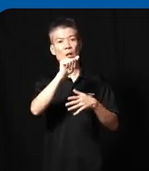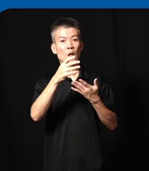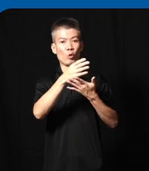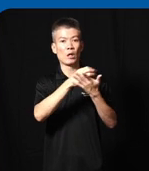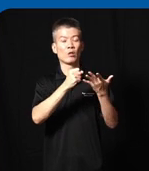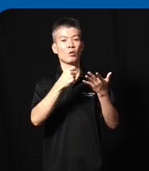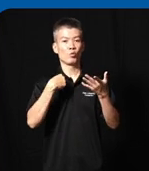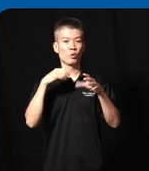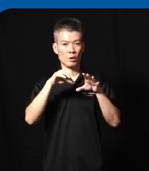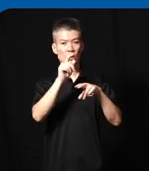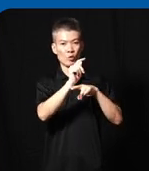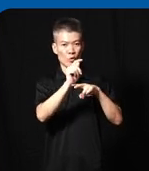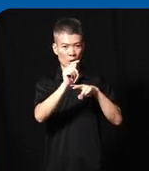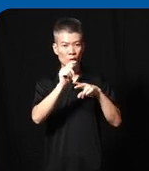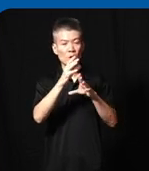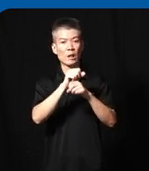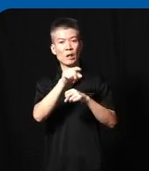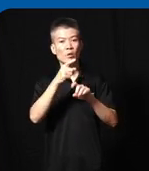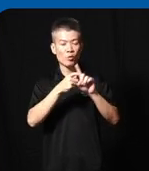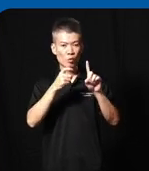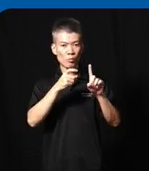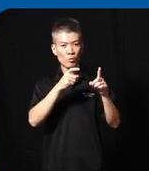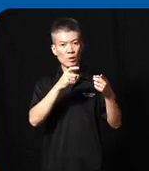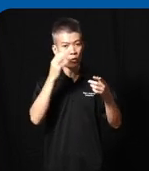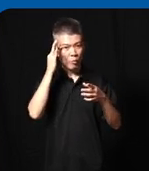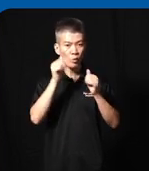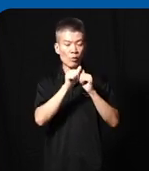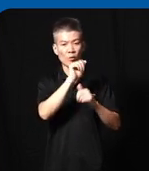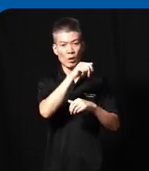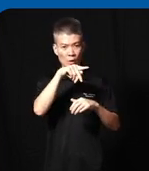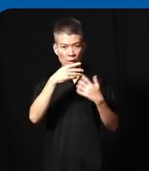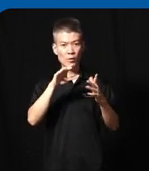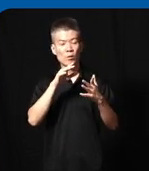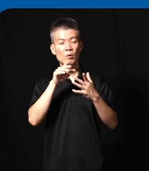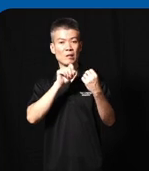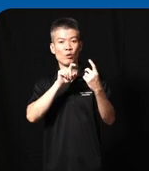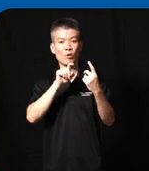course we did a training to get them familiar with the app and also the surfect questions